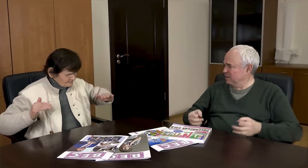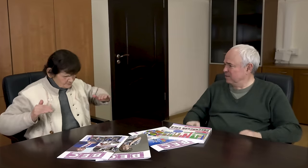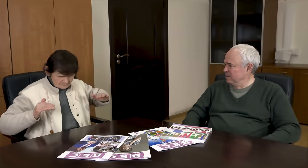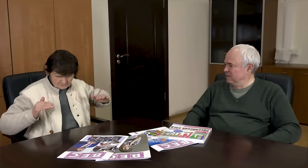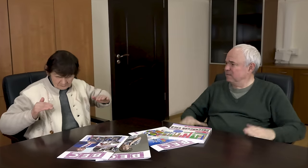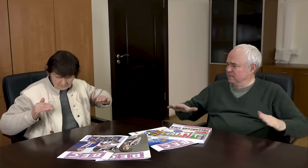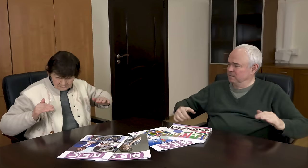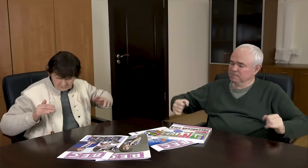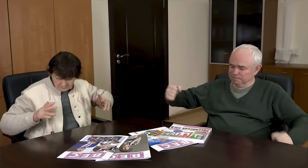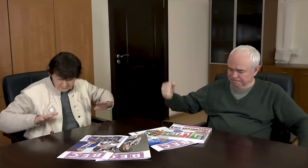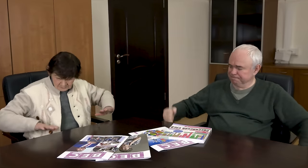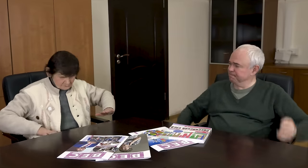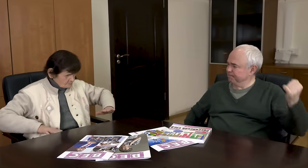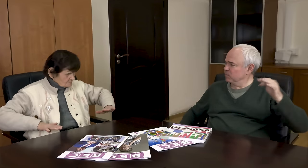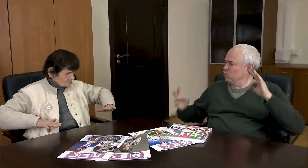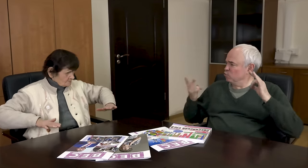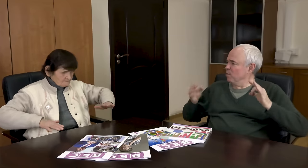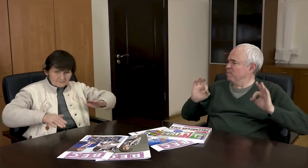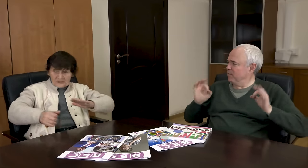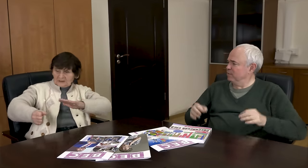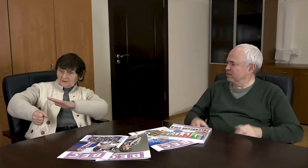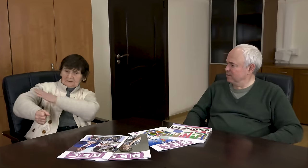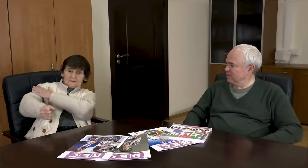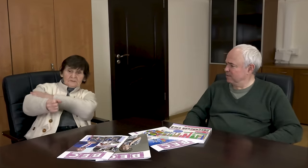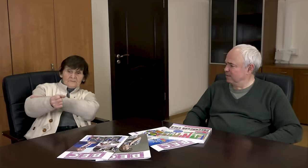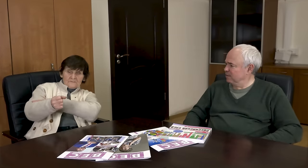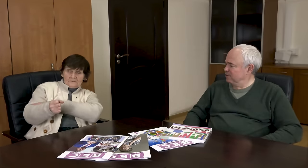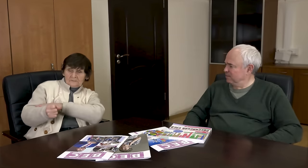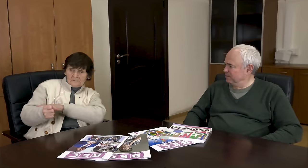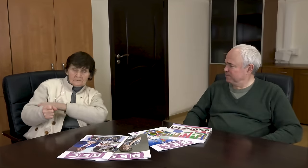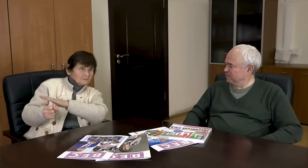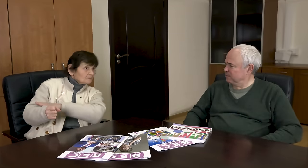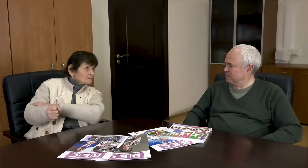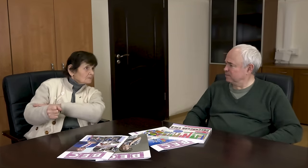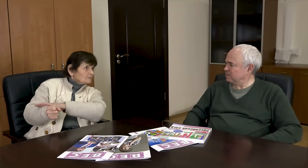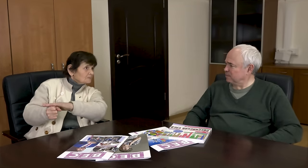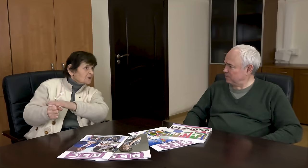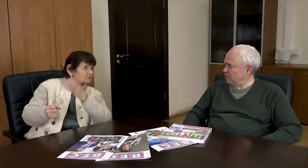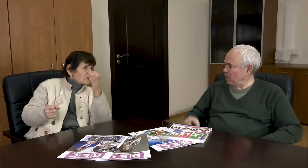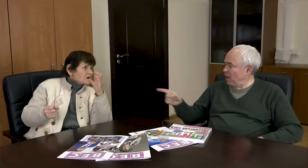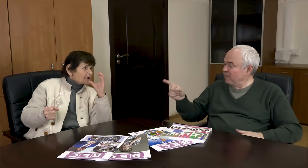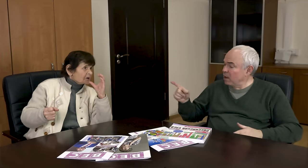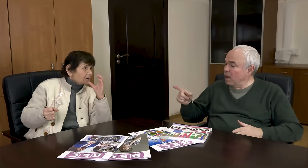You need to hold your hands correctly, like this.